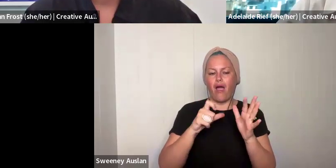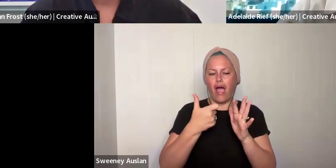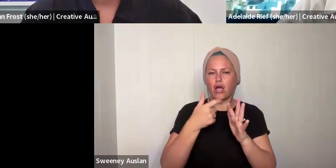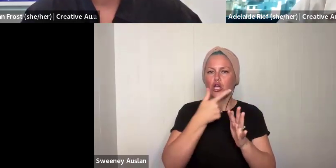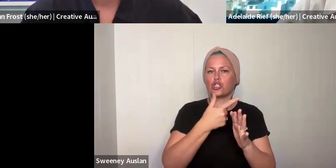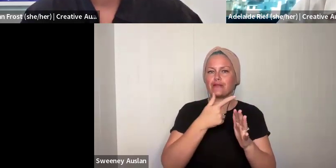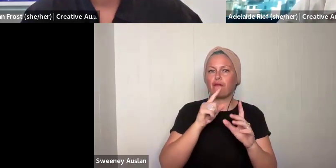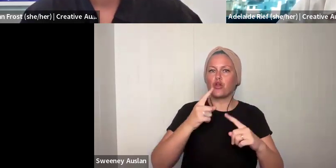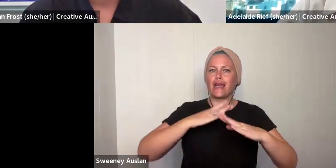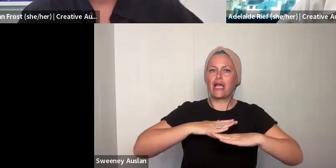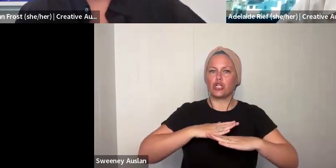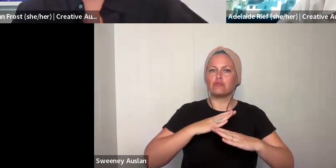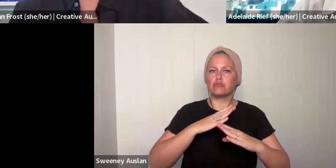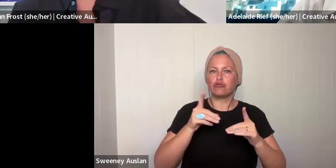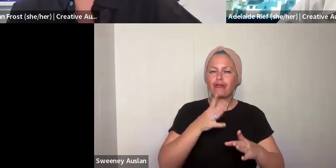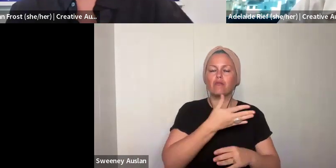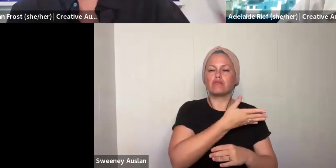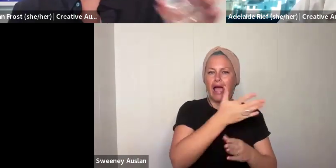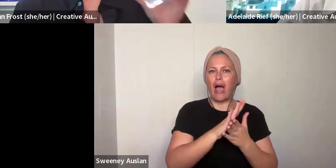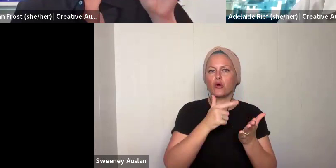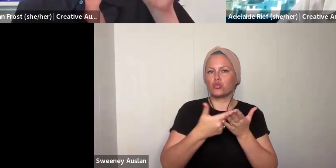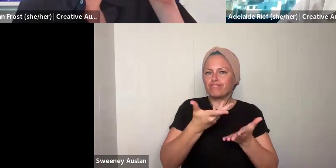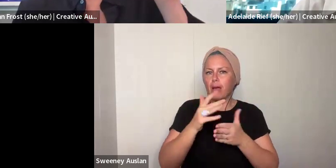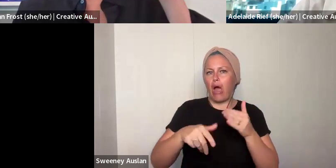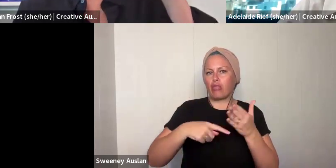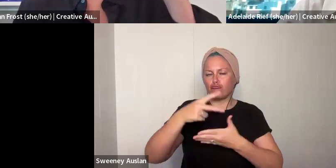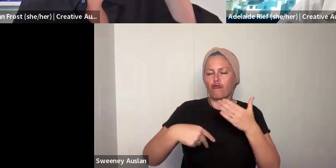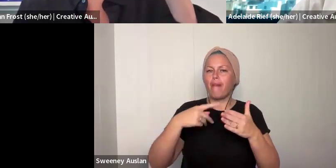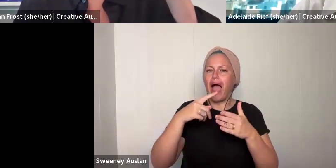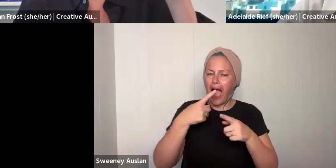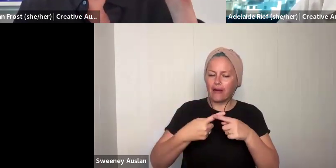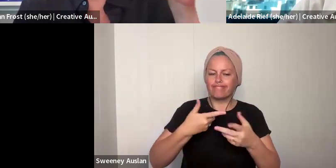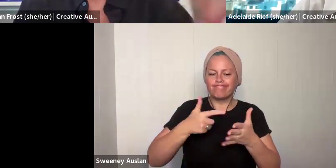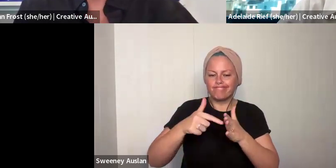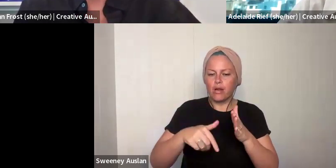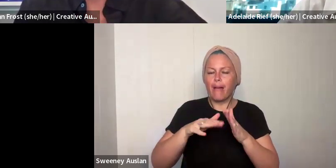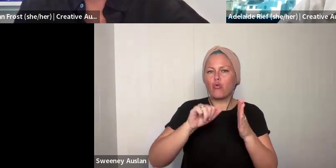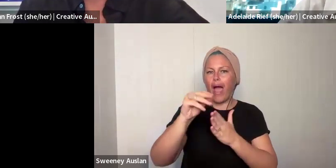answer your questions will put you in touch with Georgia who can put you in touch with her